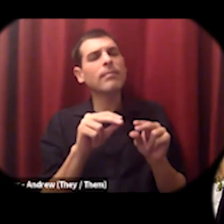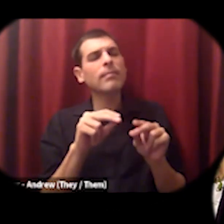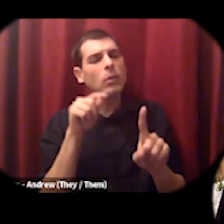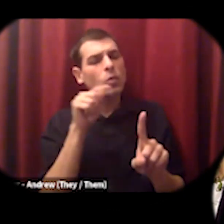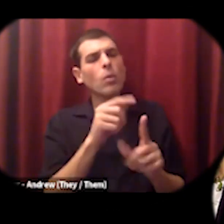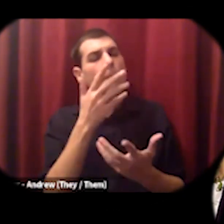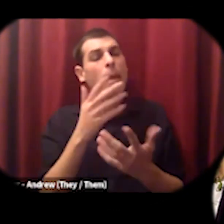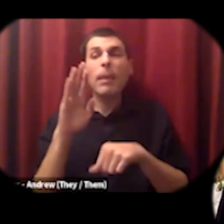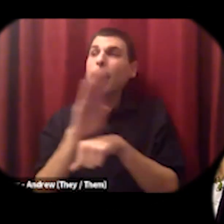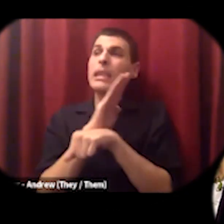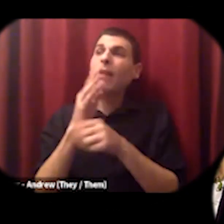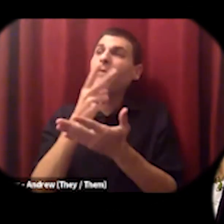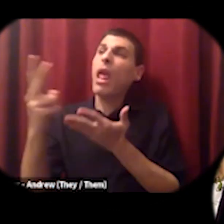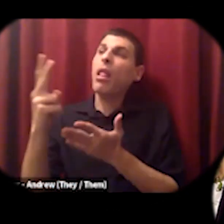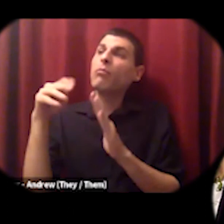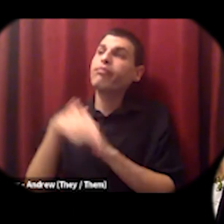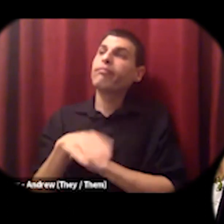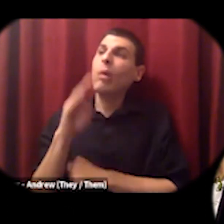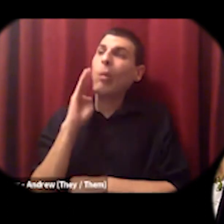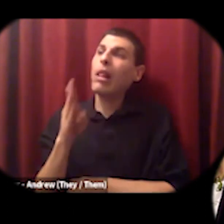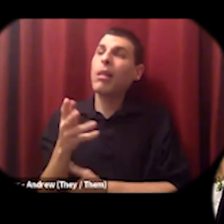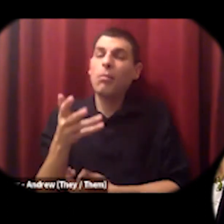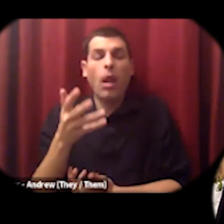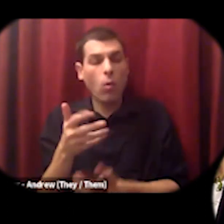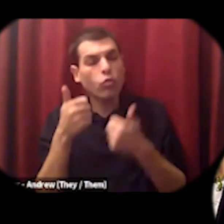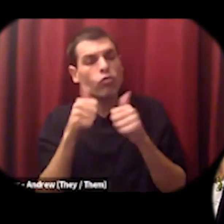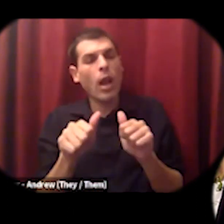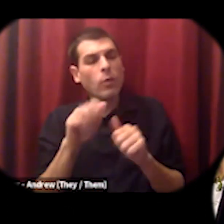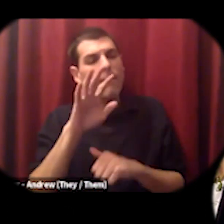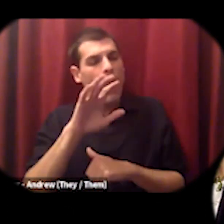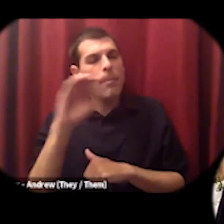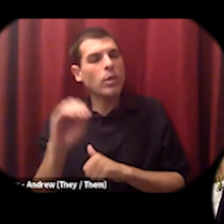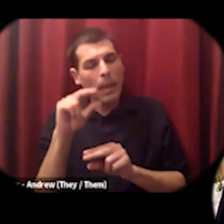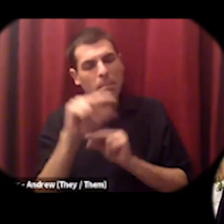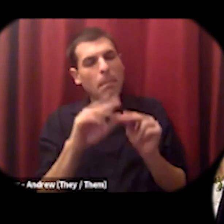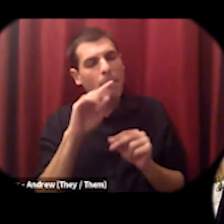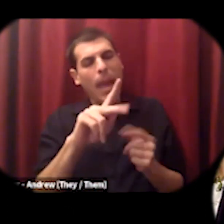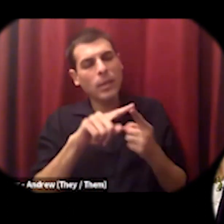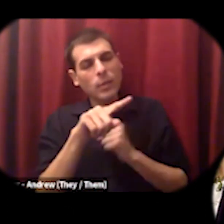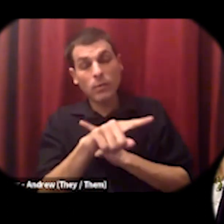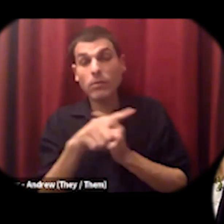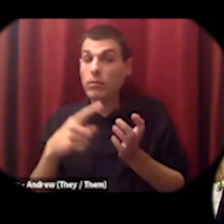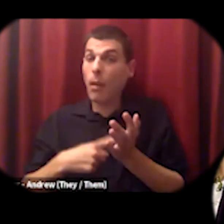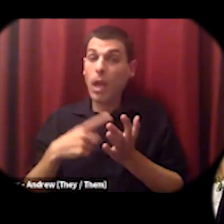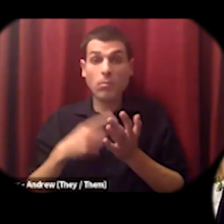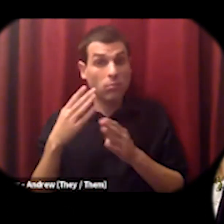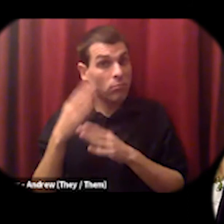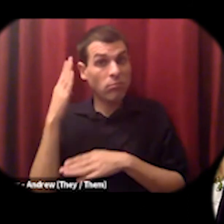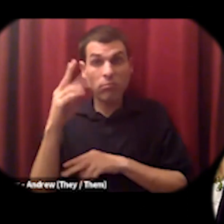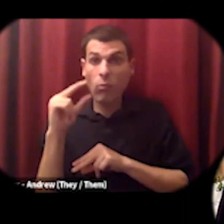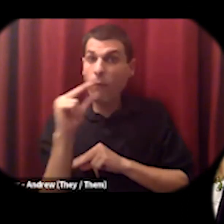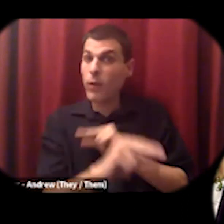which they were able to do every year and and sometimes more than five percent so if you're